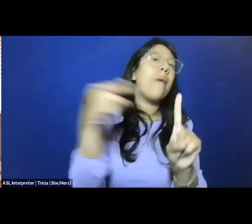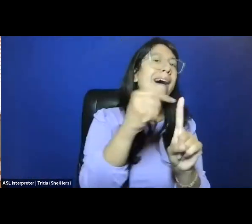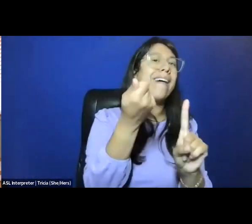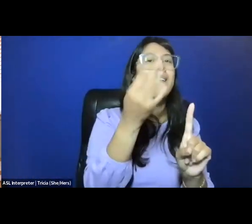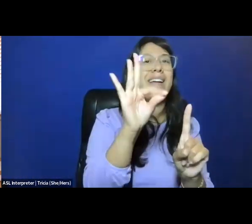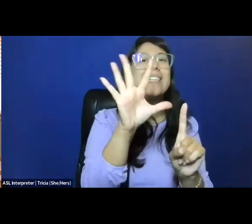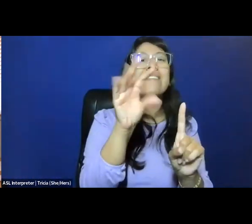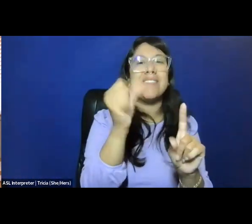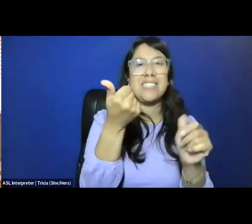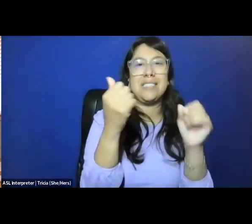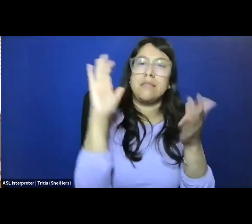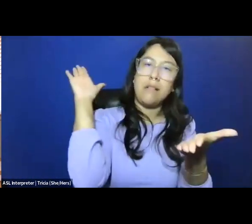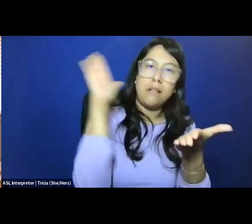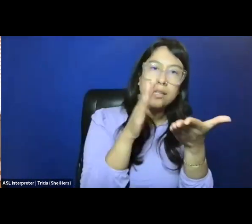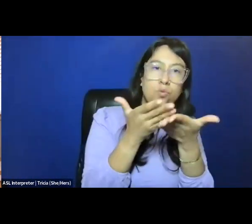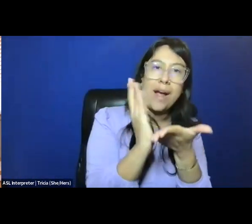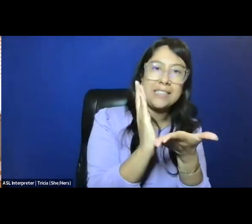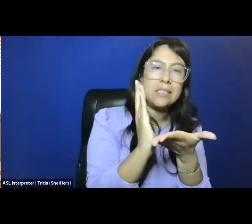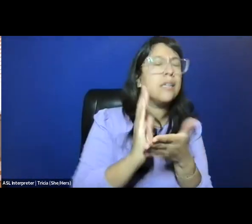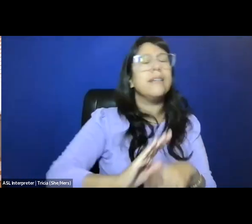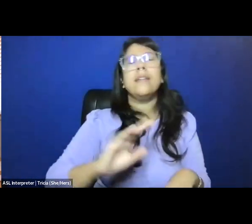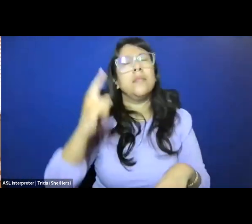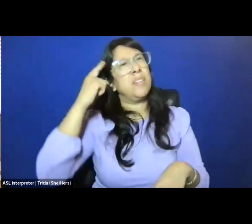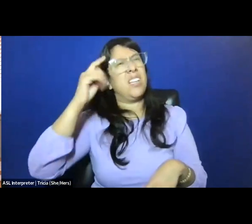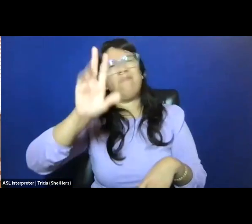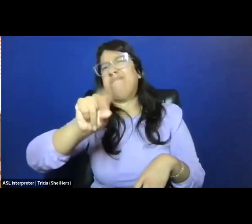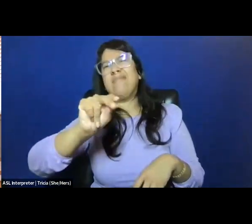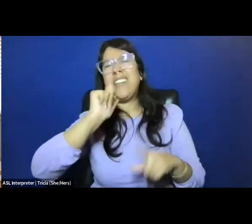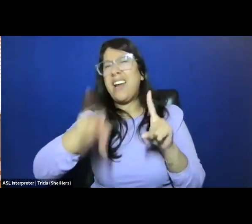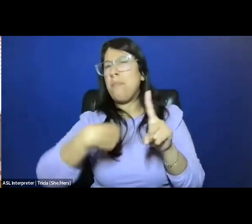I often think that no, it's really about the Victorian era,